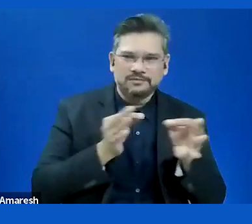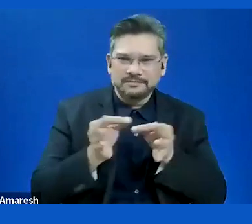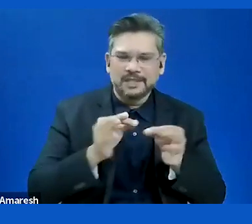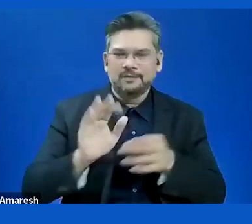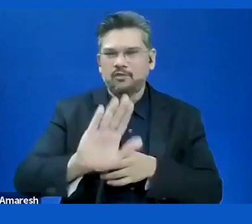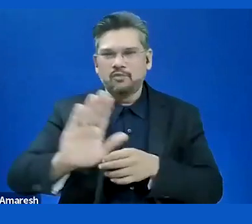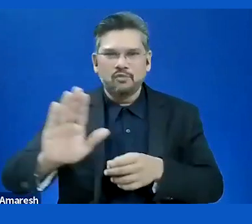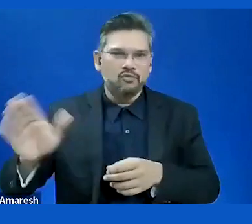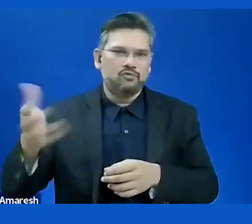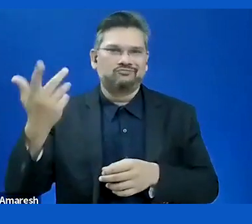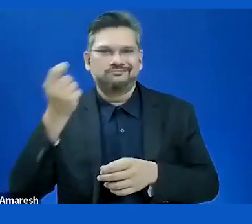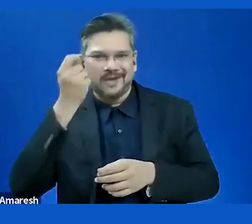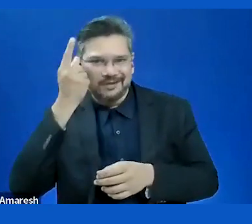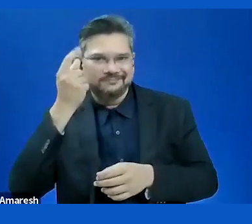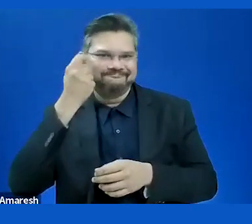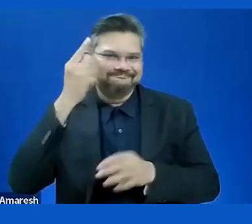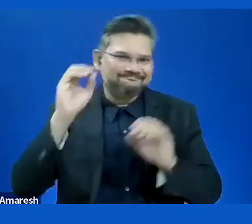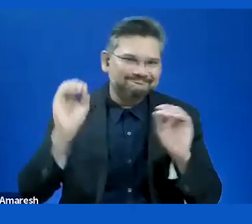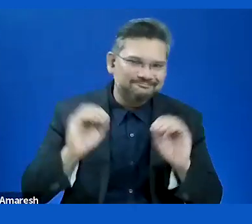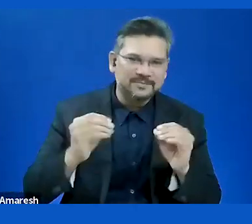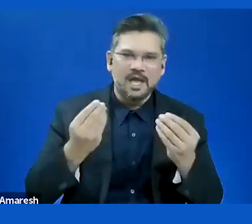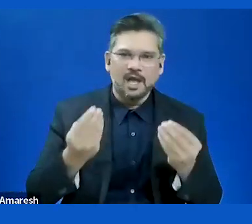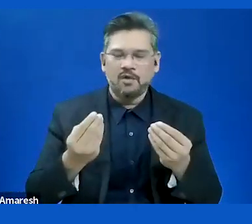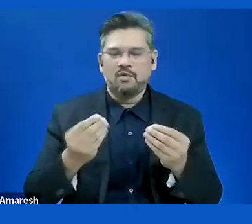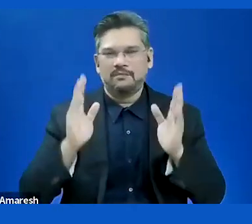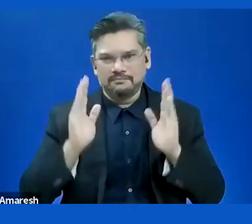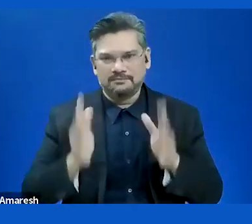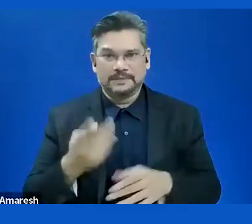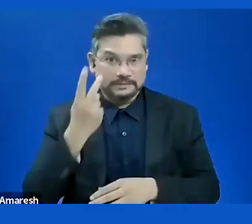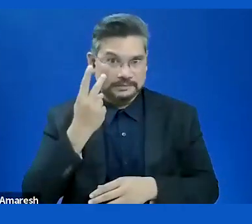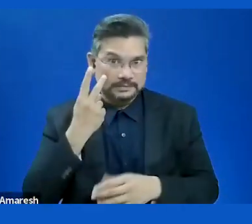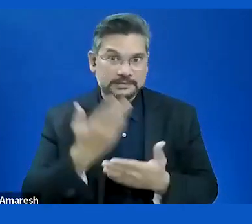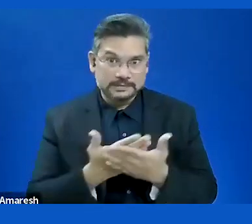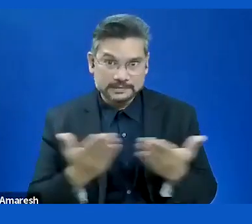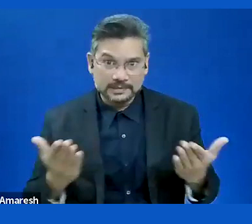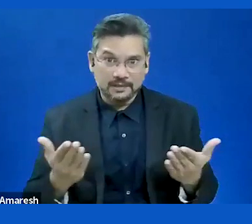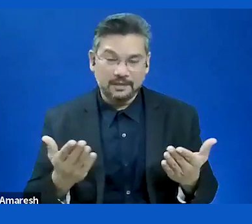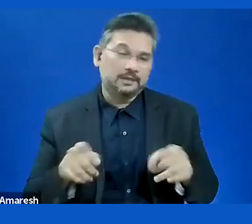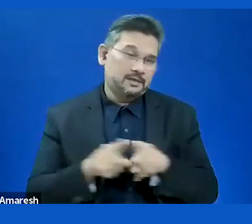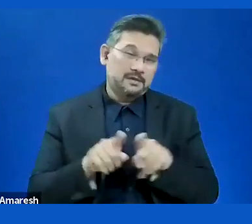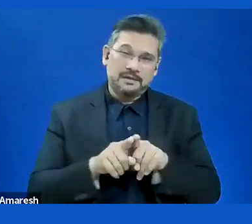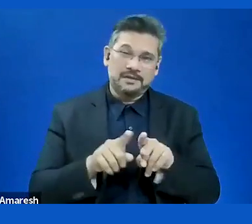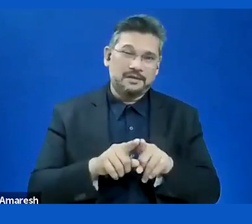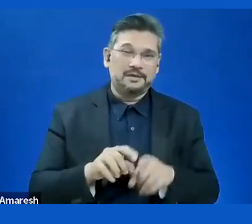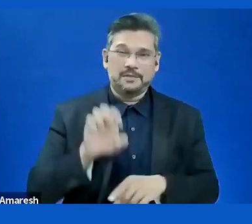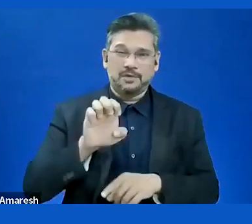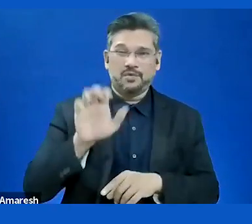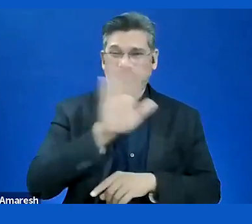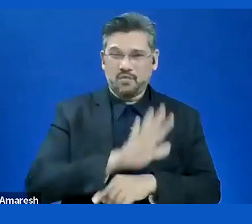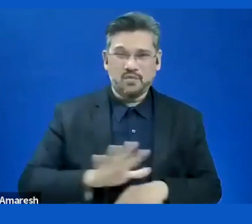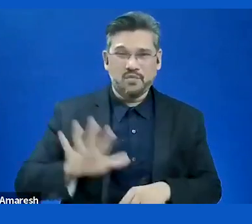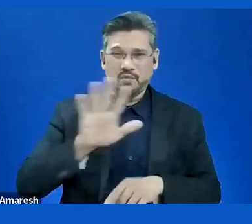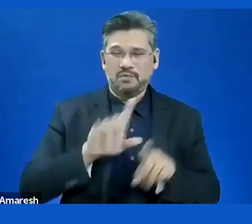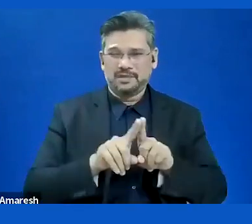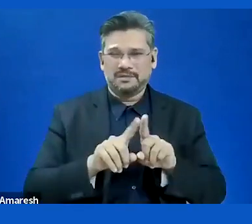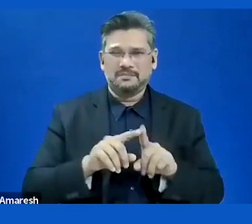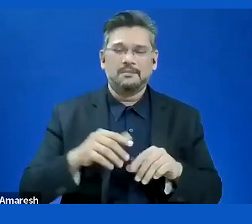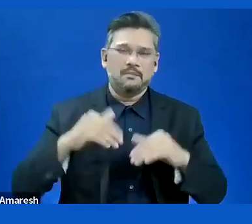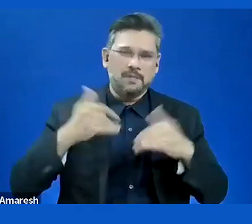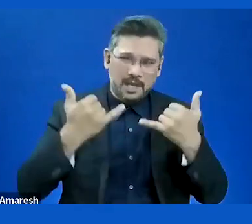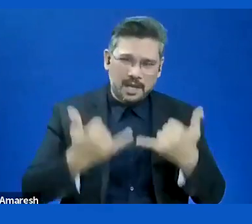altogether in Europe a big point, it is getting elderly people -- I'm getting 60-some years,